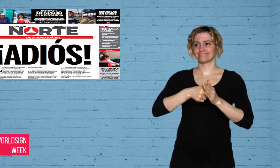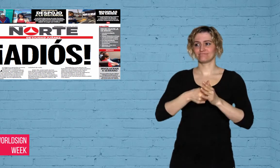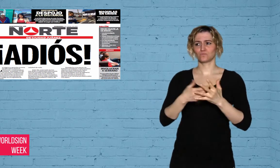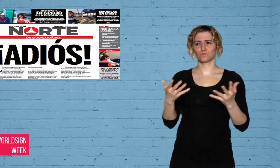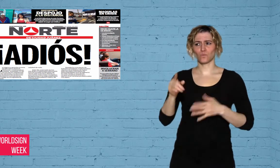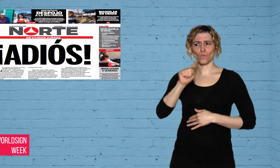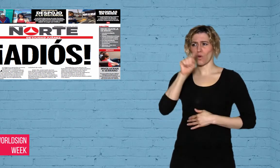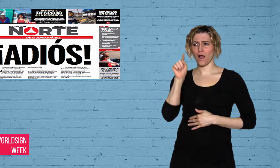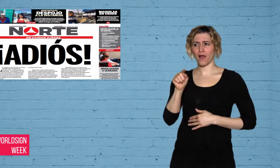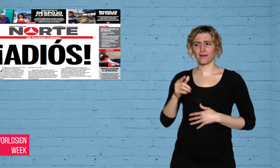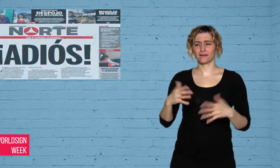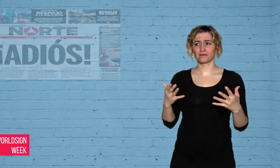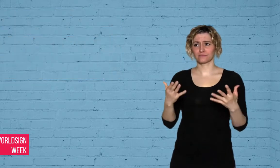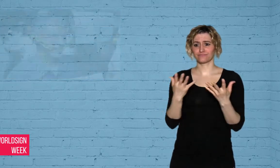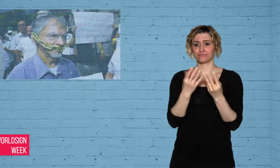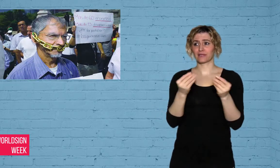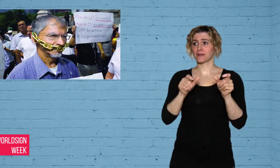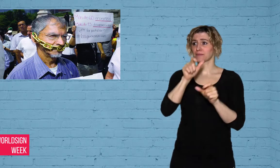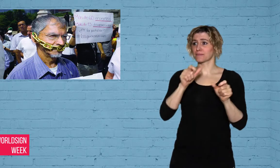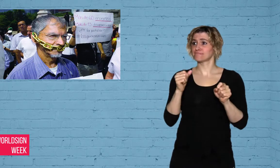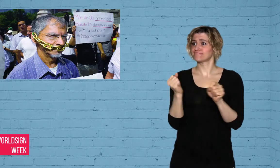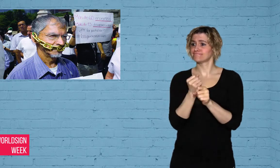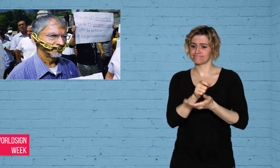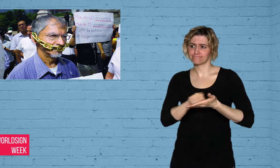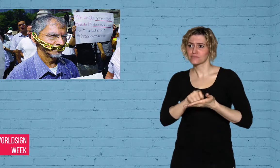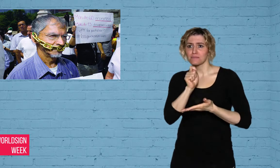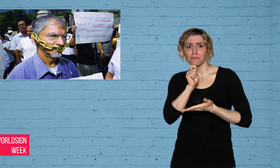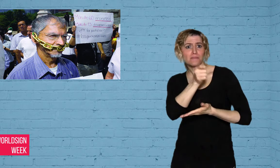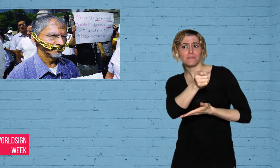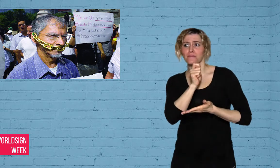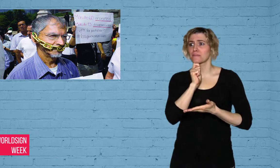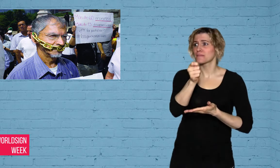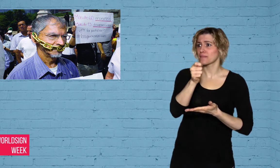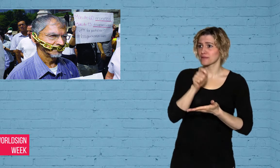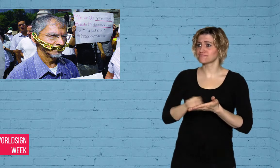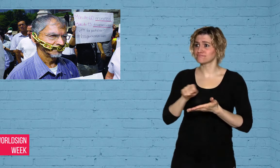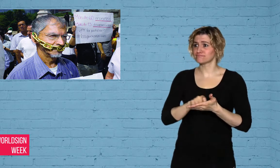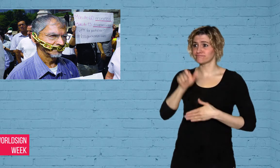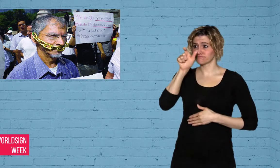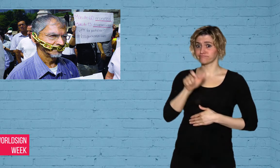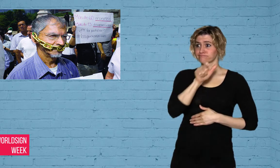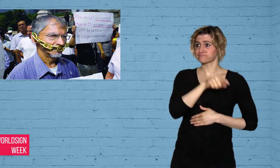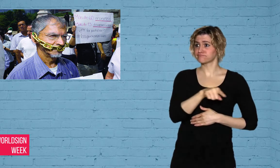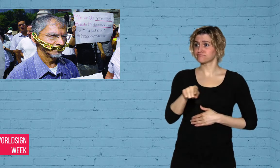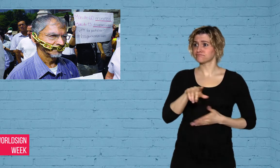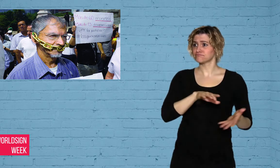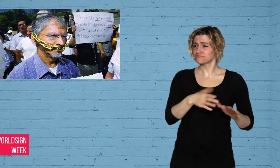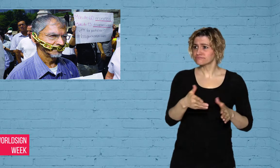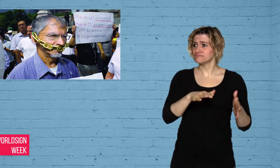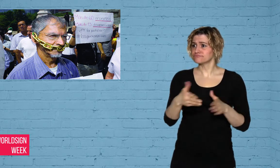of many journalists getting killed.